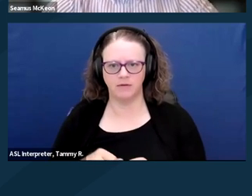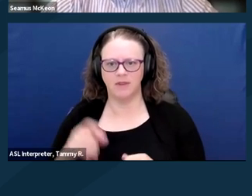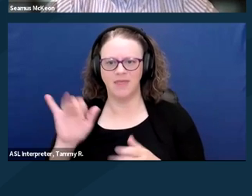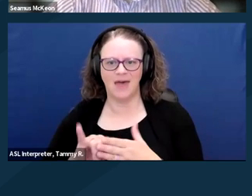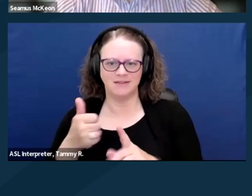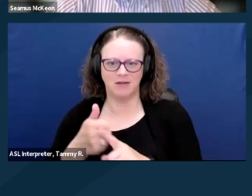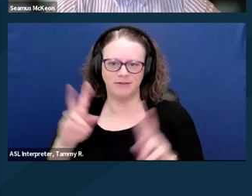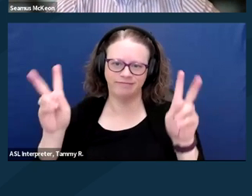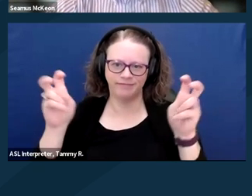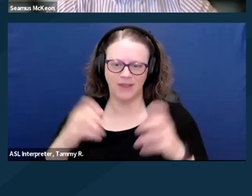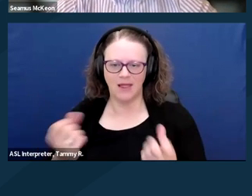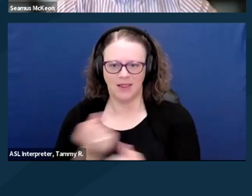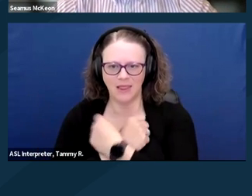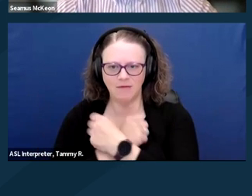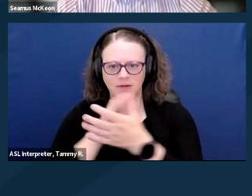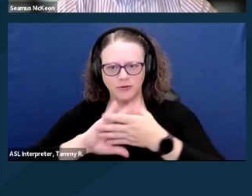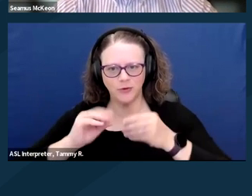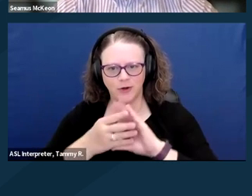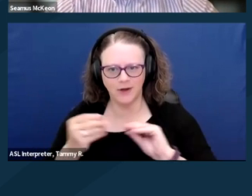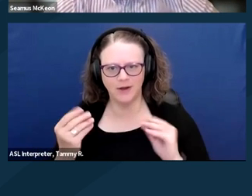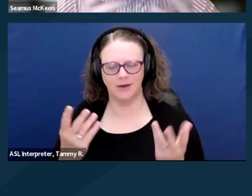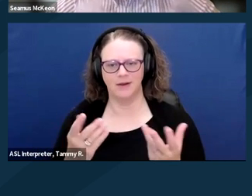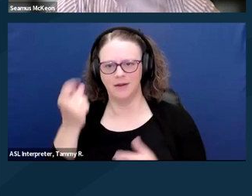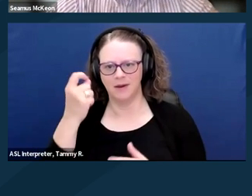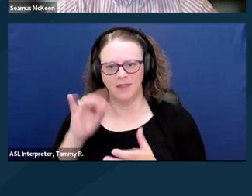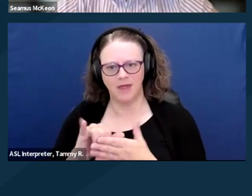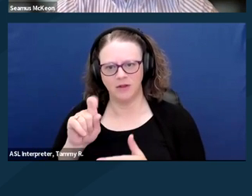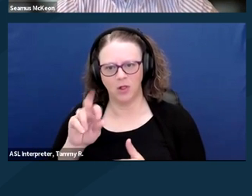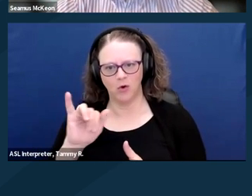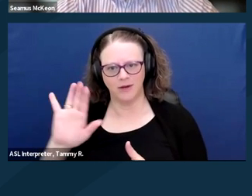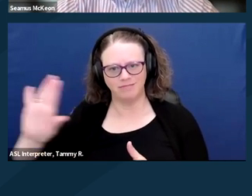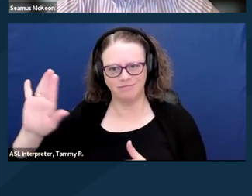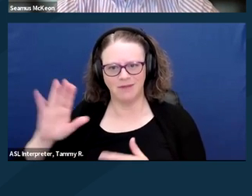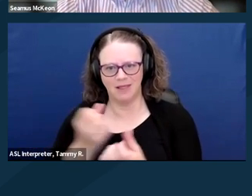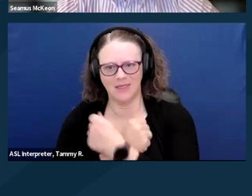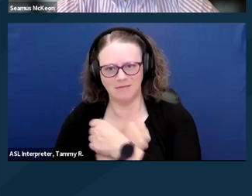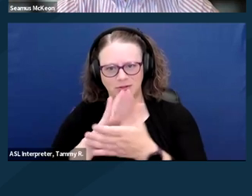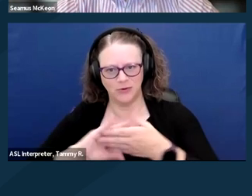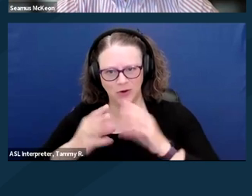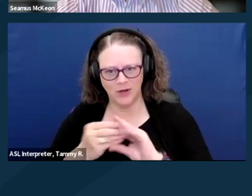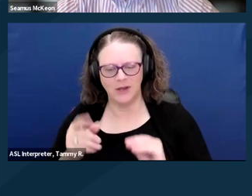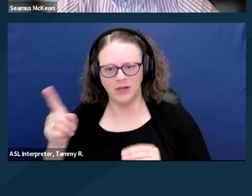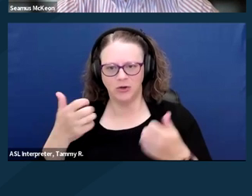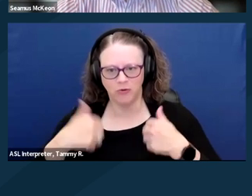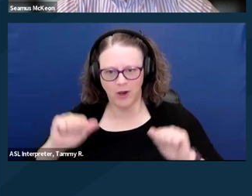And you know, this is Lori's love story, and this is about her trying to live the same dignified life